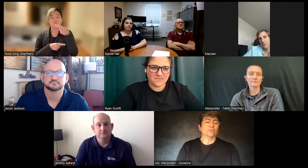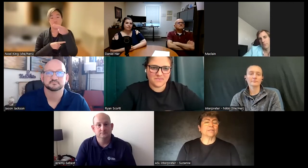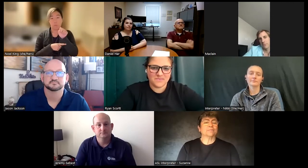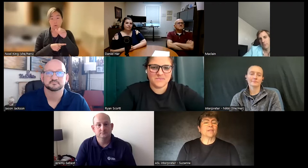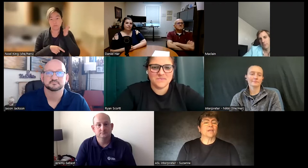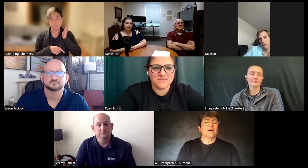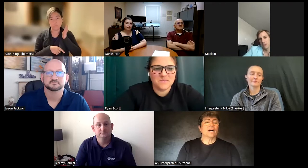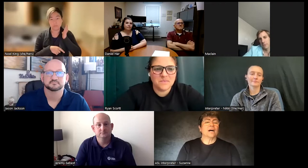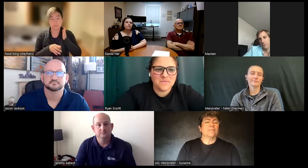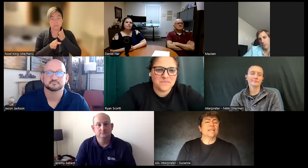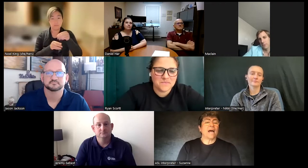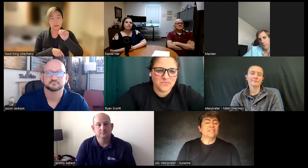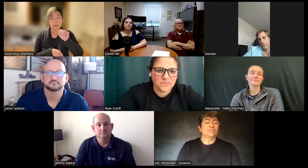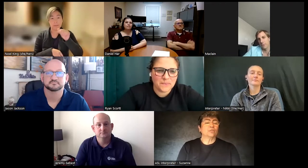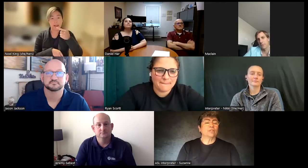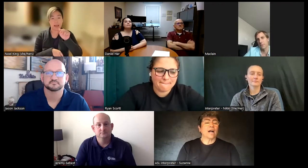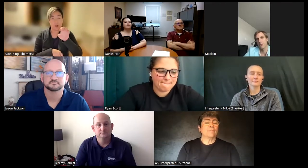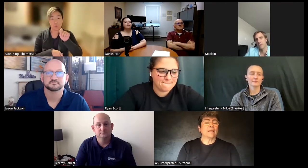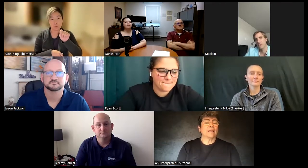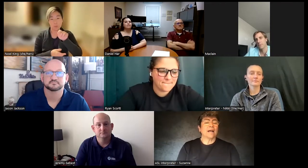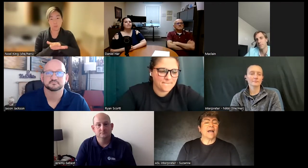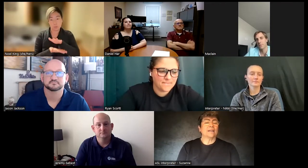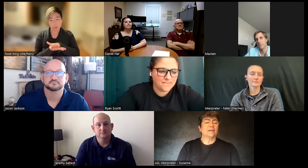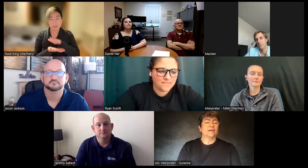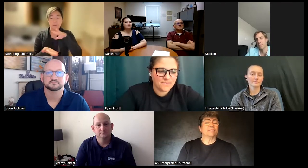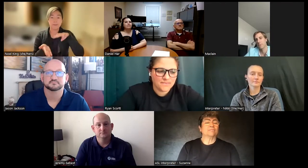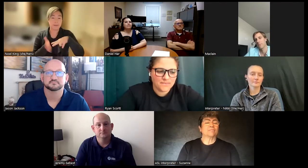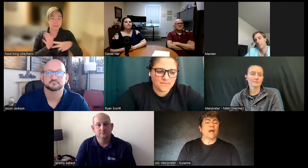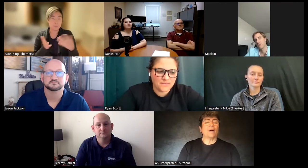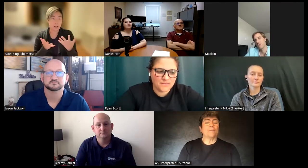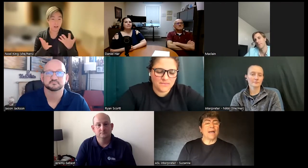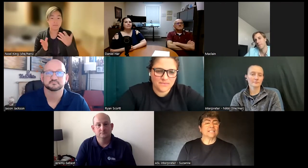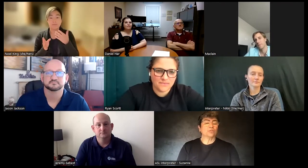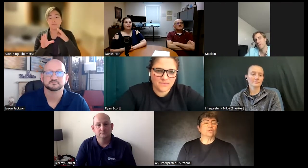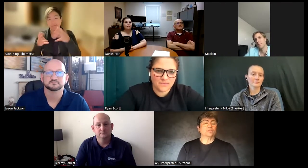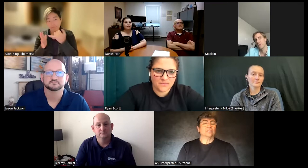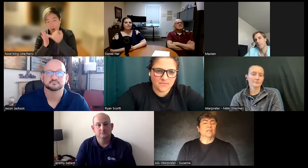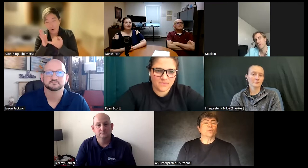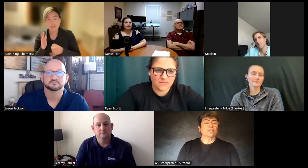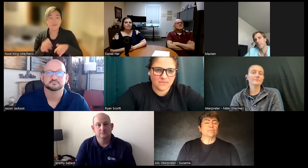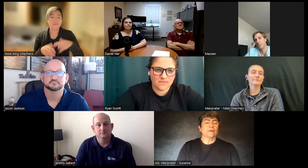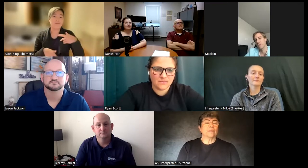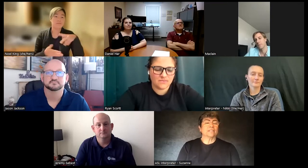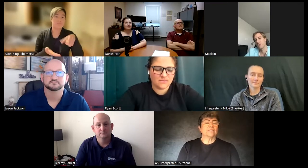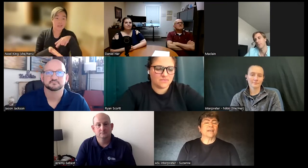little bit in high school I made I had um a magnet school which meant that we